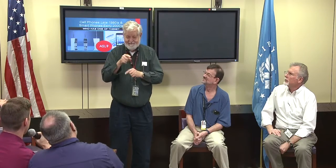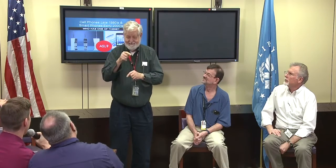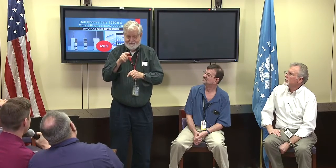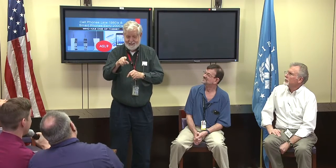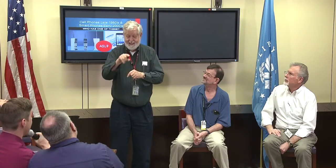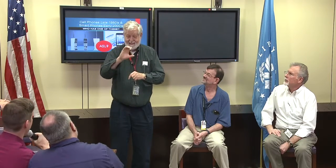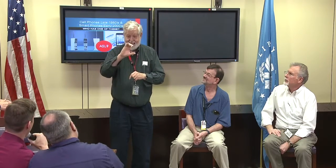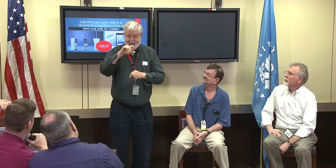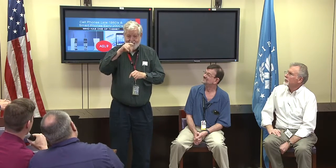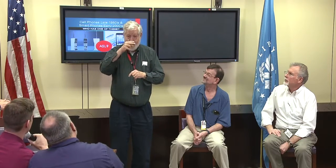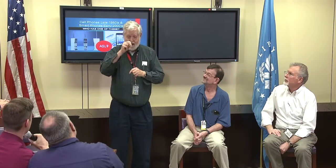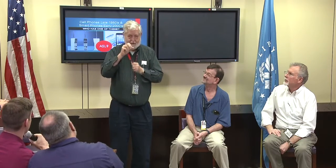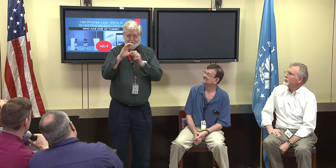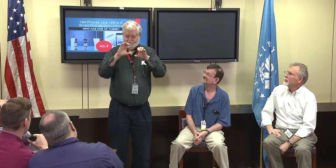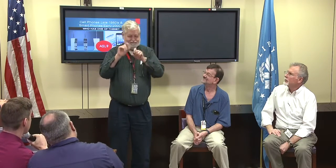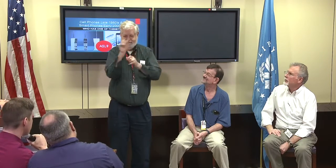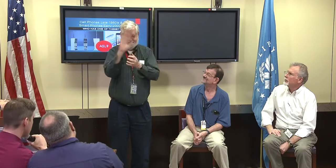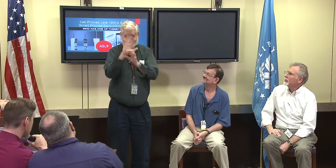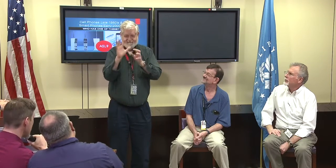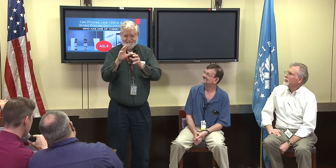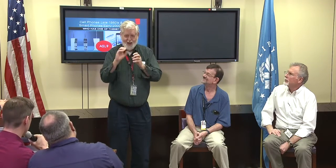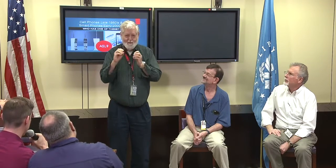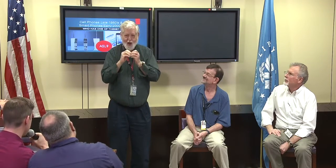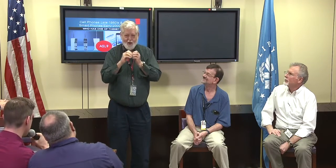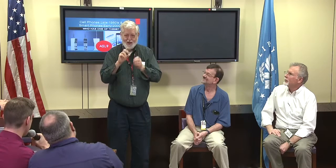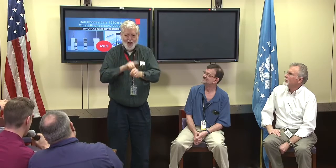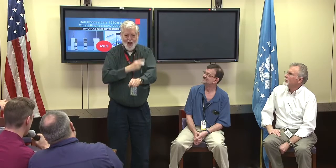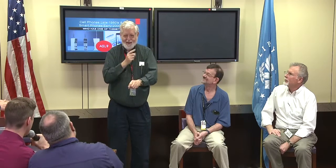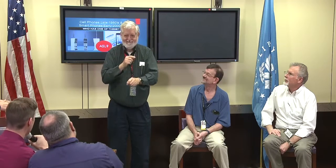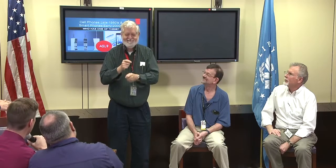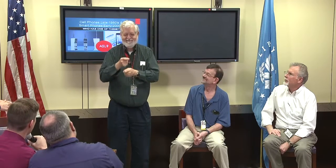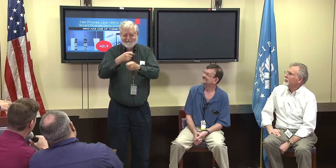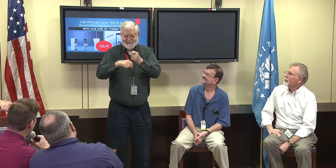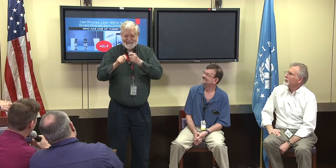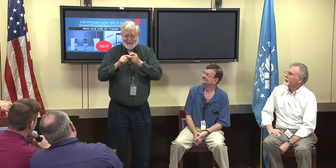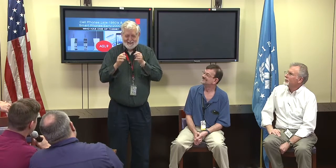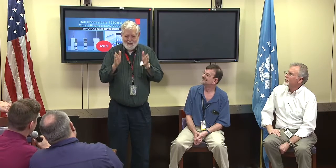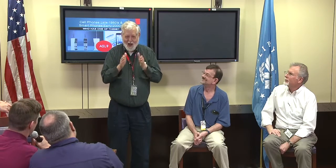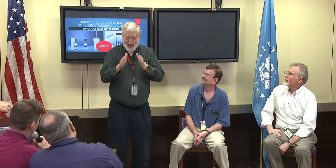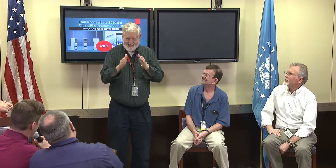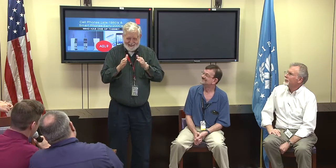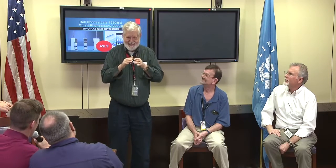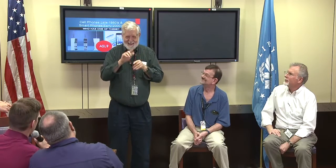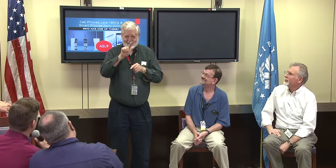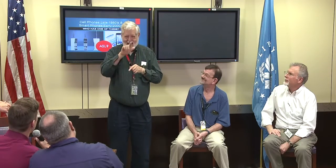lightning had struck the C phone and it didn't work anymore,